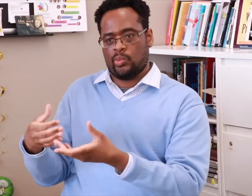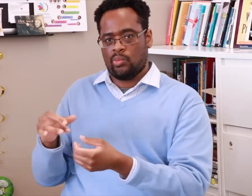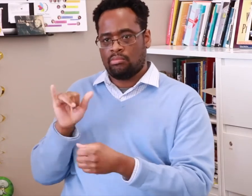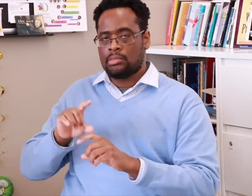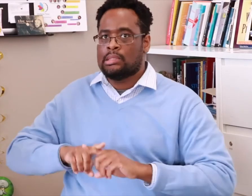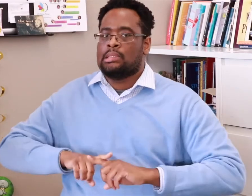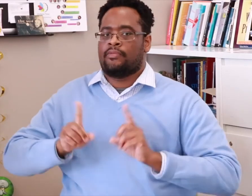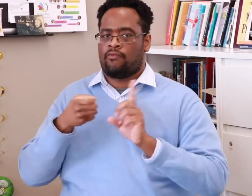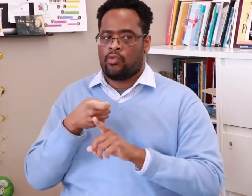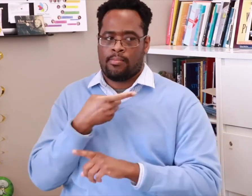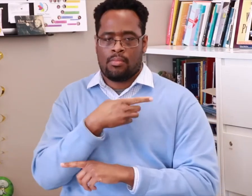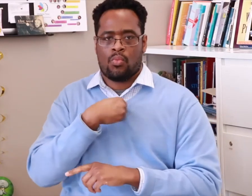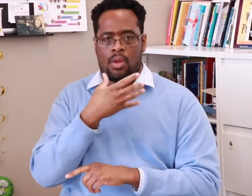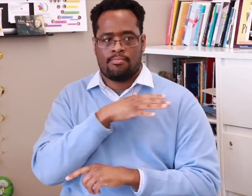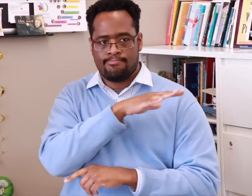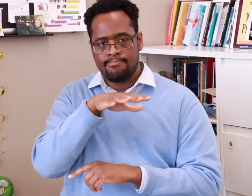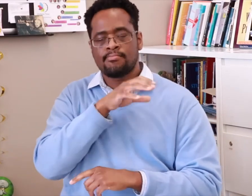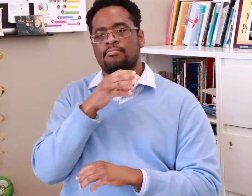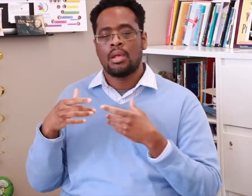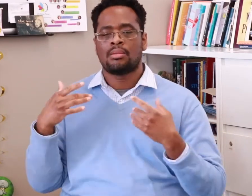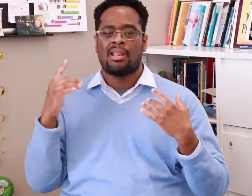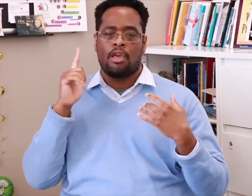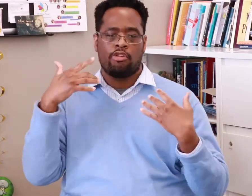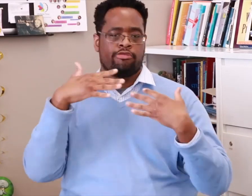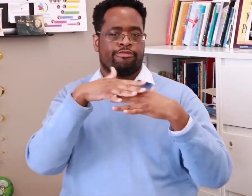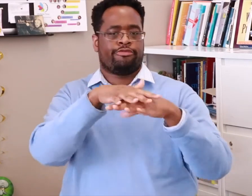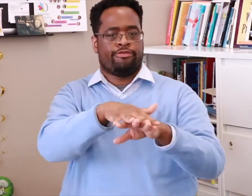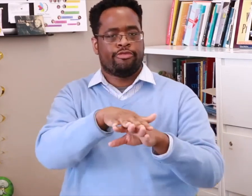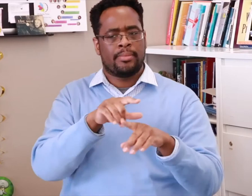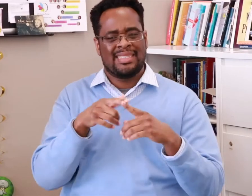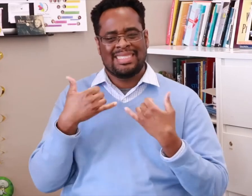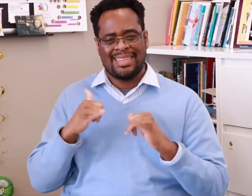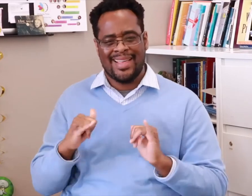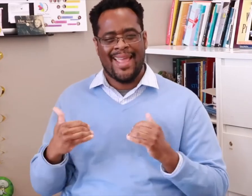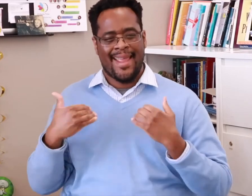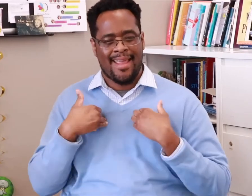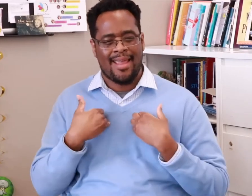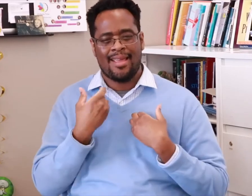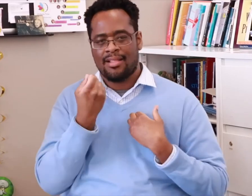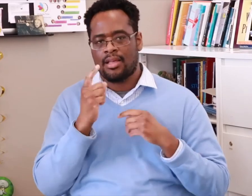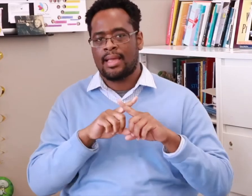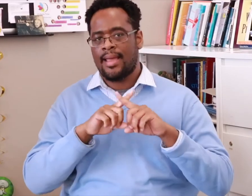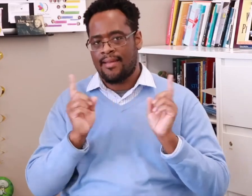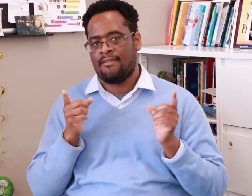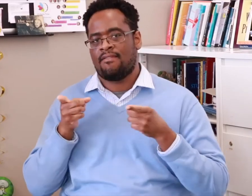which was very different from their white peers. Even though segregation ended, there are still traces of sign language differences.